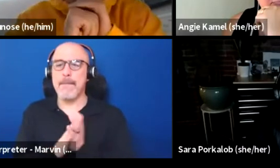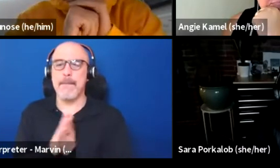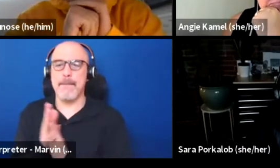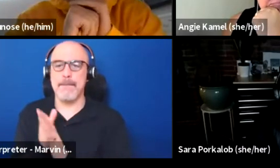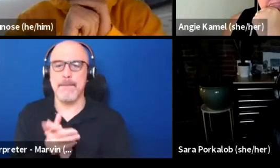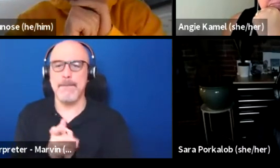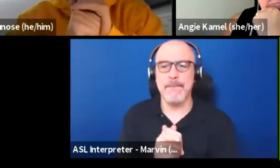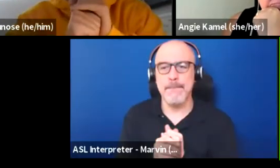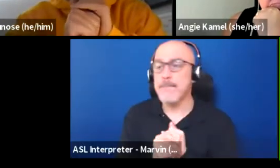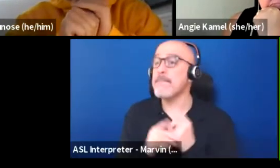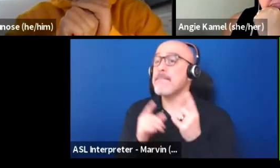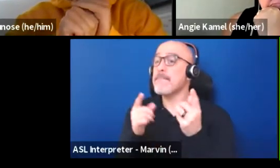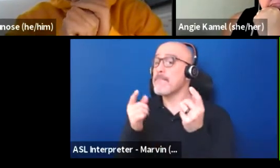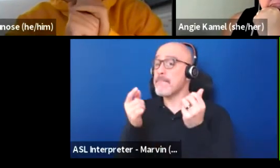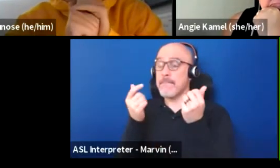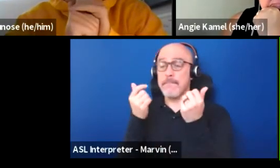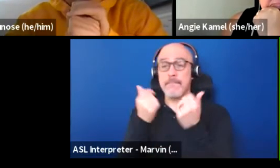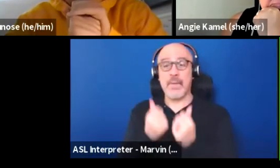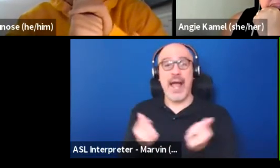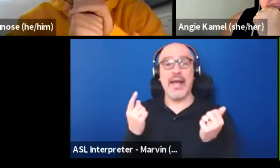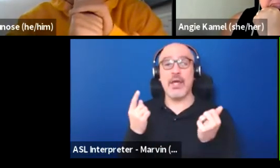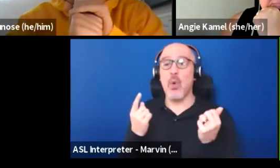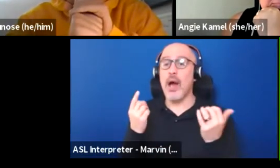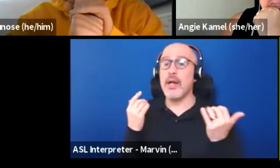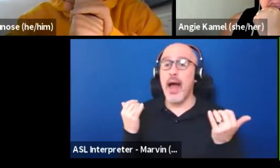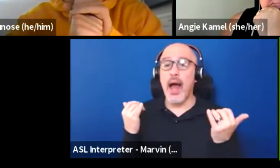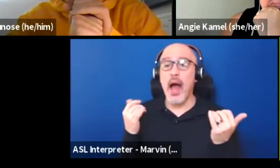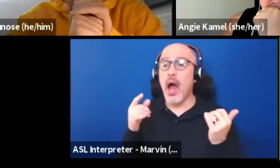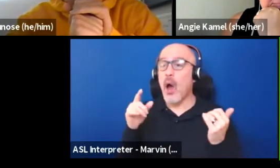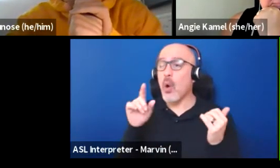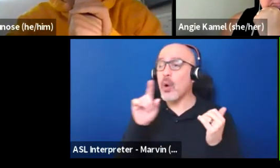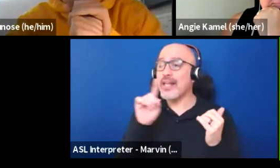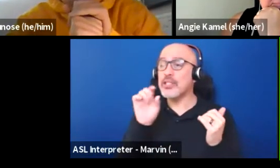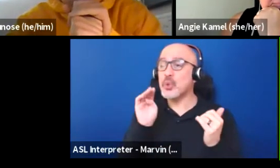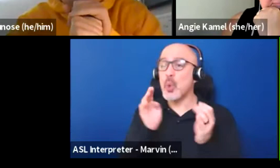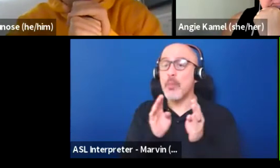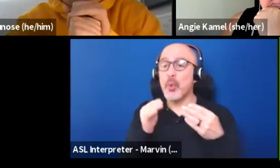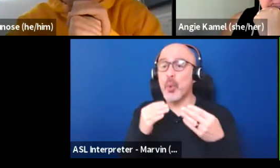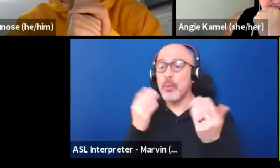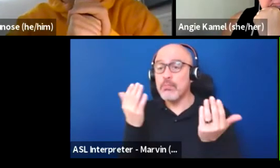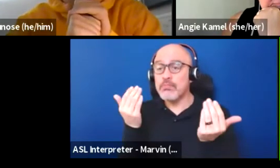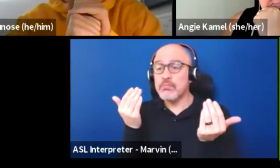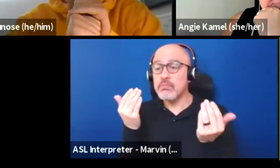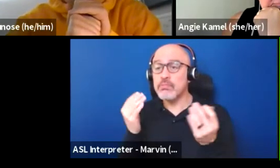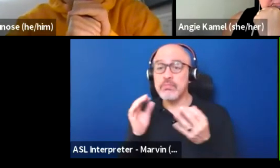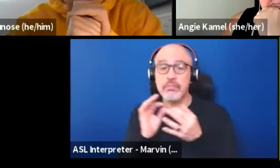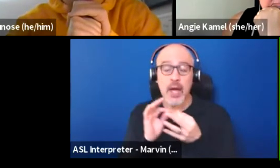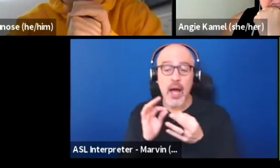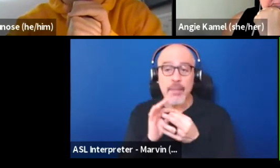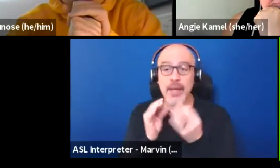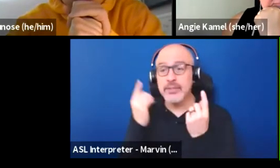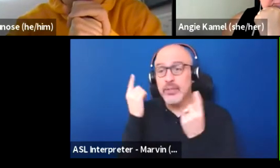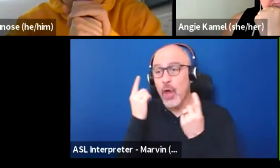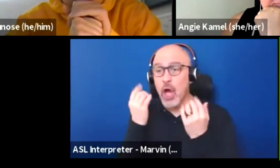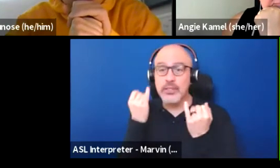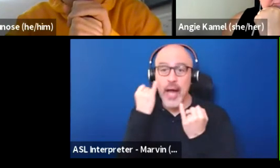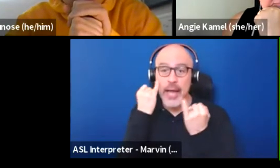Yeah, so anybody who is now in the Zoom room, do you have thoughts that you'd like to contribute kind of burning ideas?